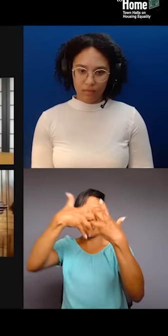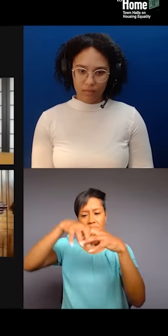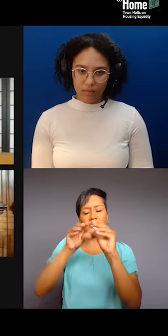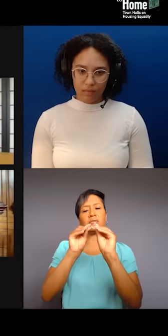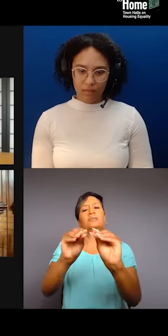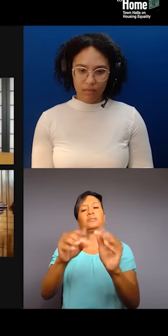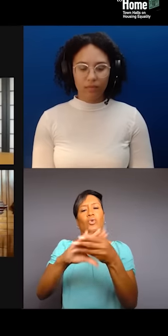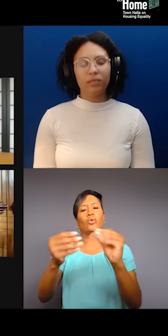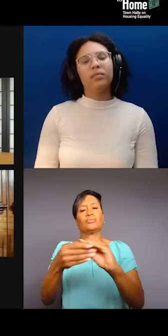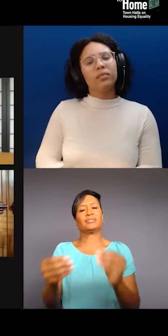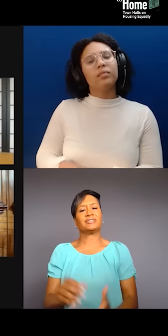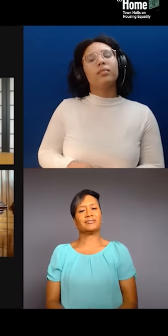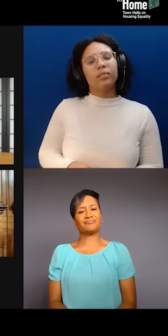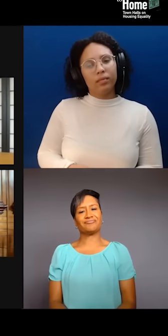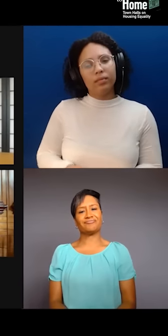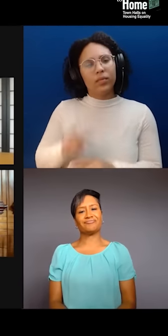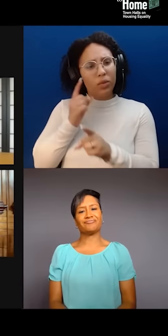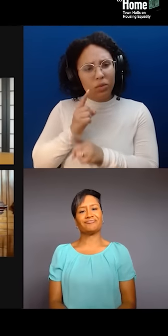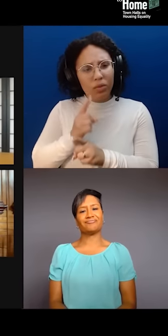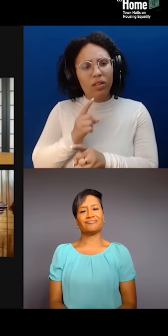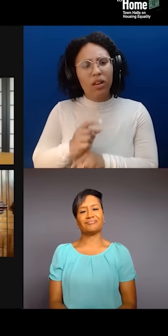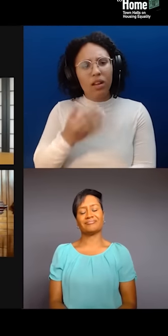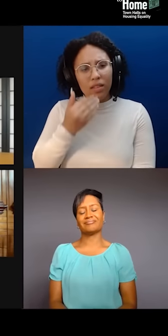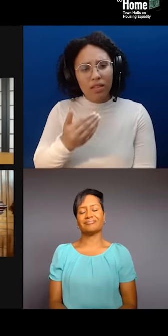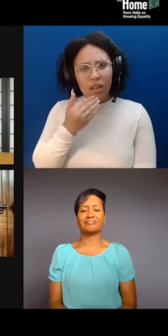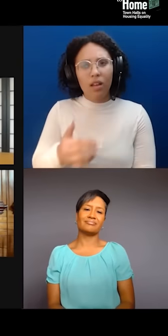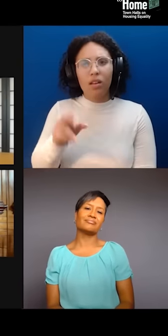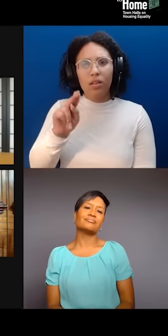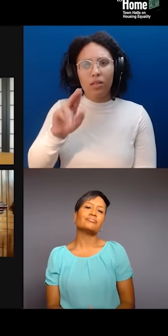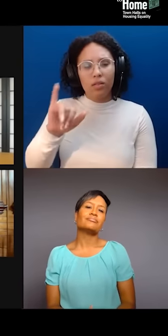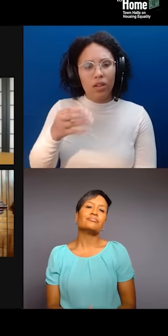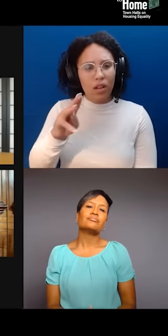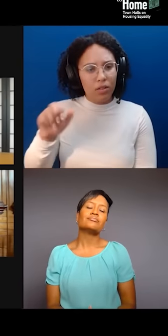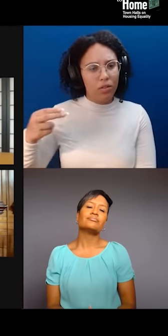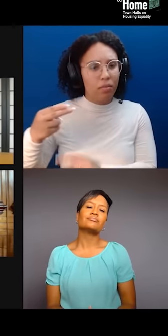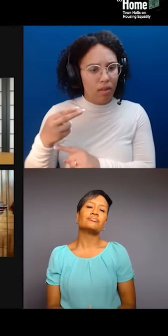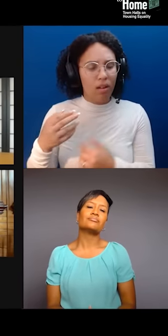Right, right. Thank you. Thank you, Najmah. So, let me use that to lead into the question